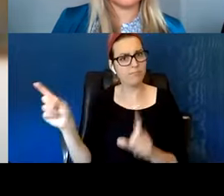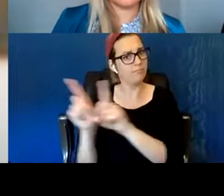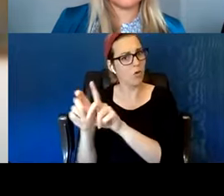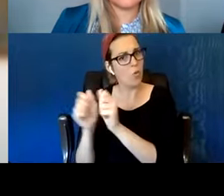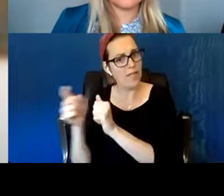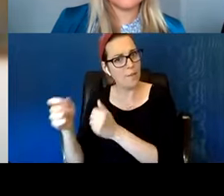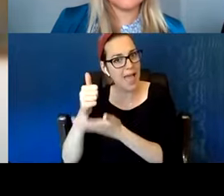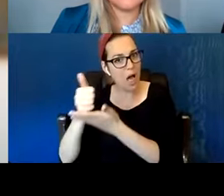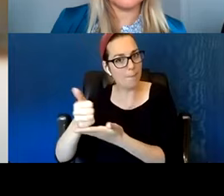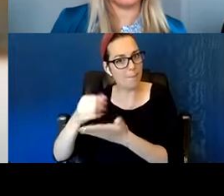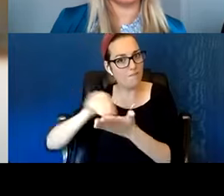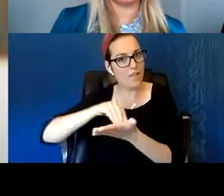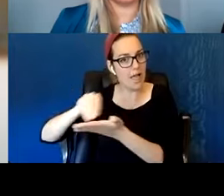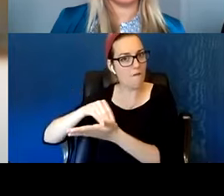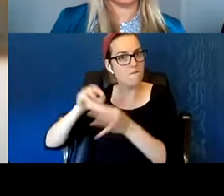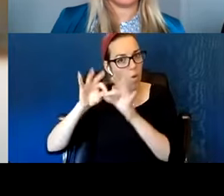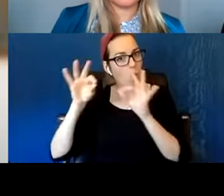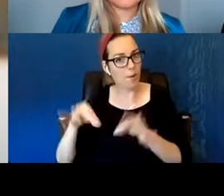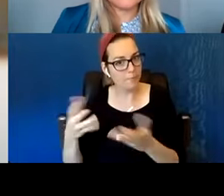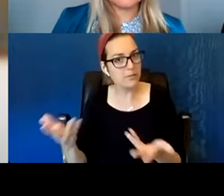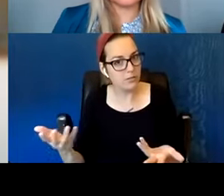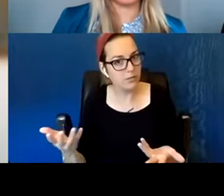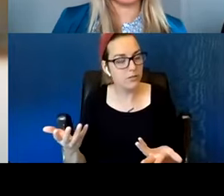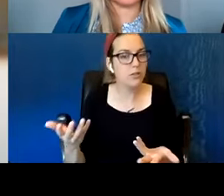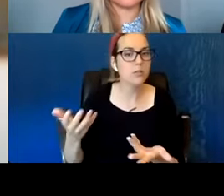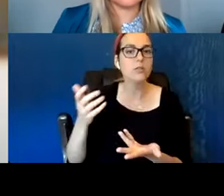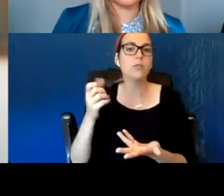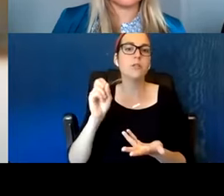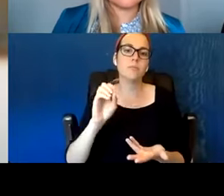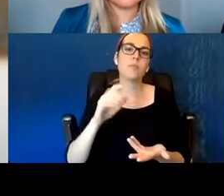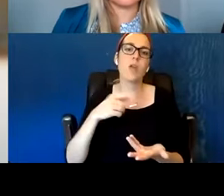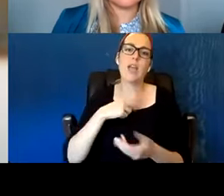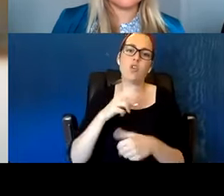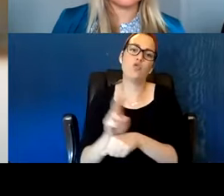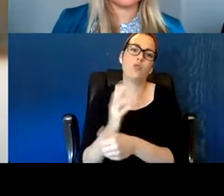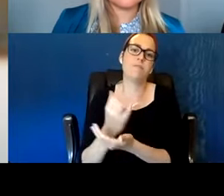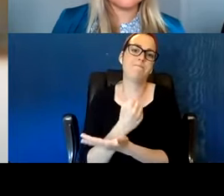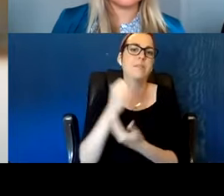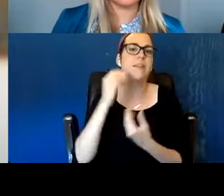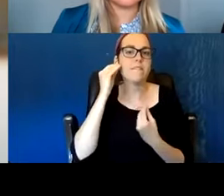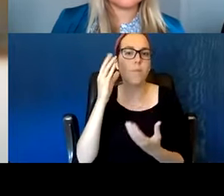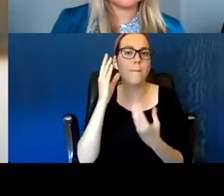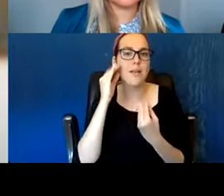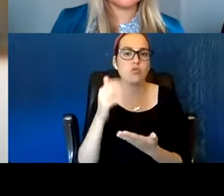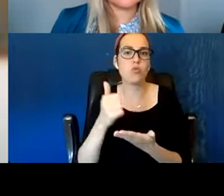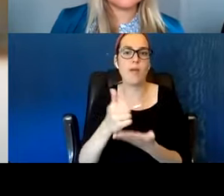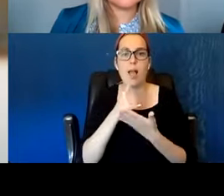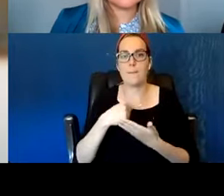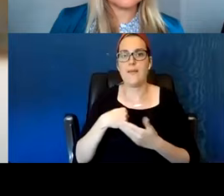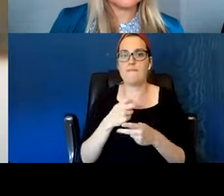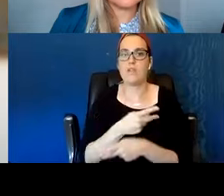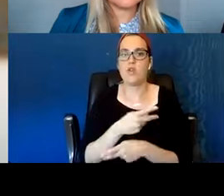as my tool to be able to continue to move forward in whatever I do to help him. And then, I mean I've been with the county